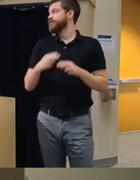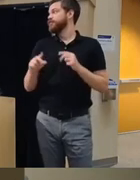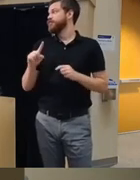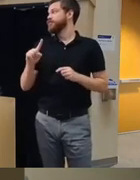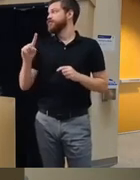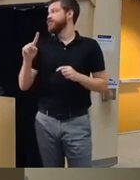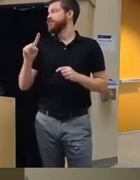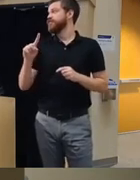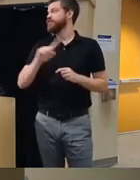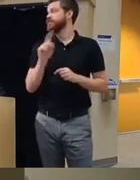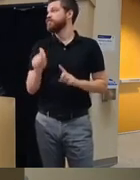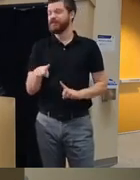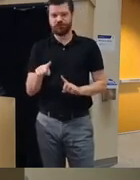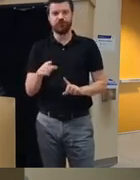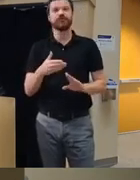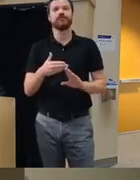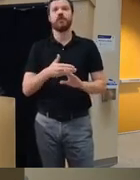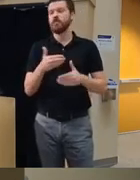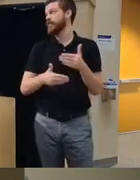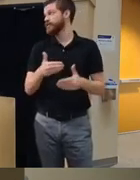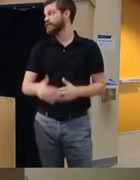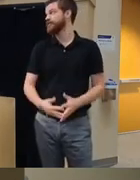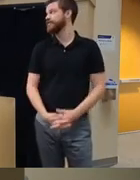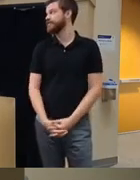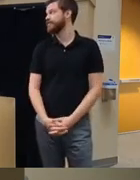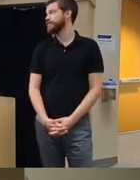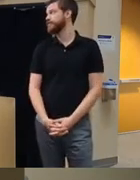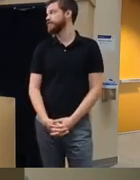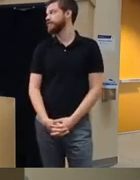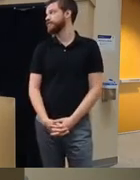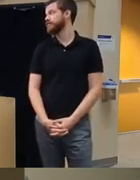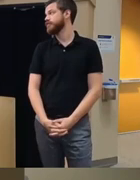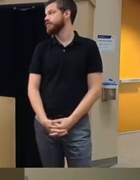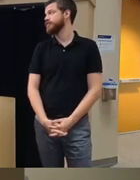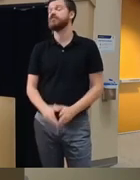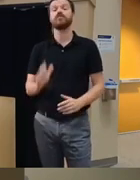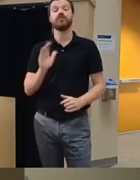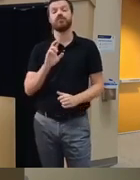their questions and getting ready uh in your randomized clinical trial between the drug